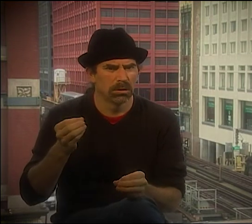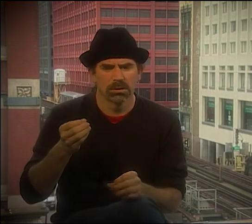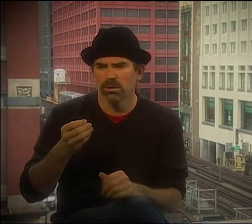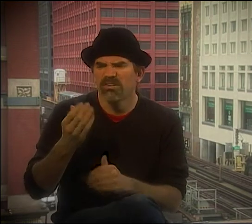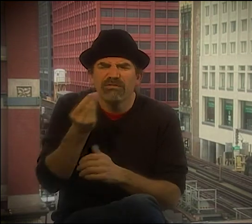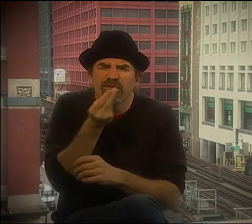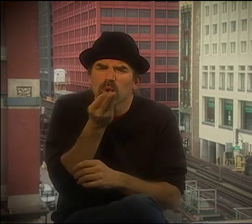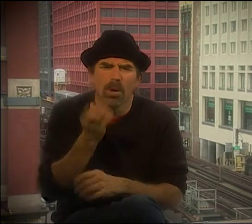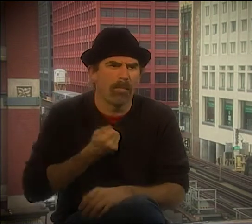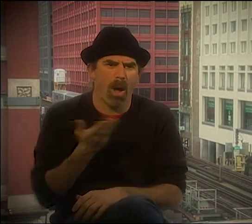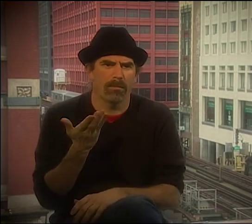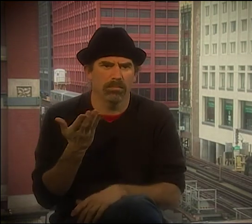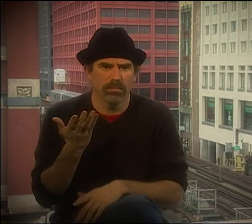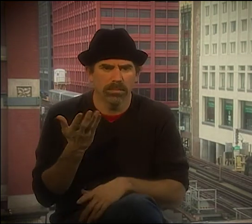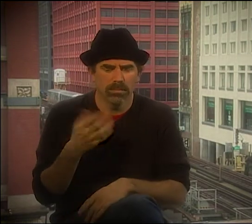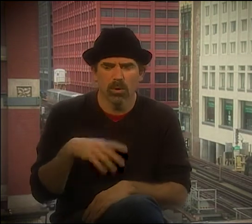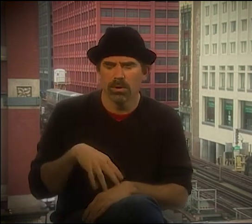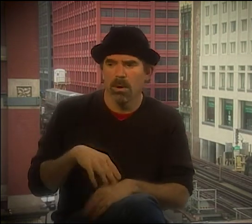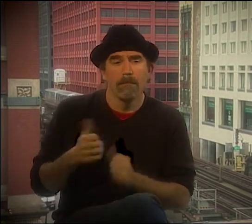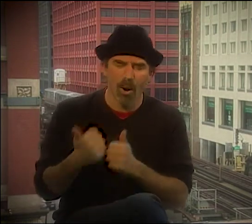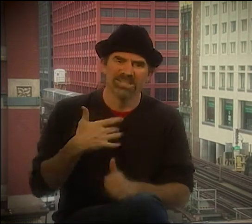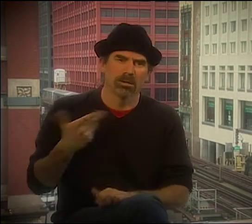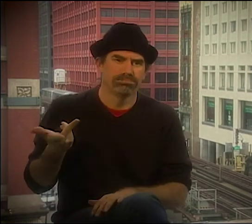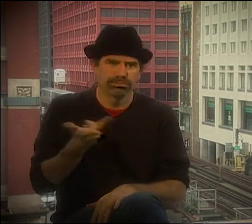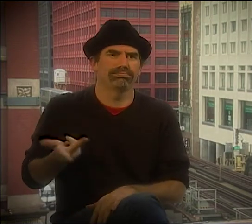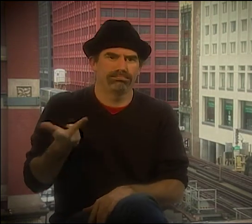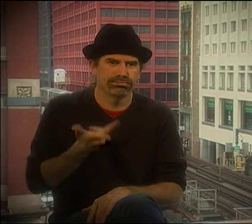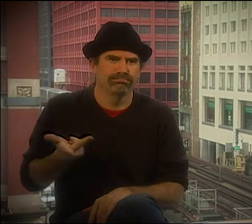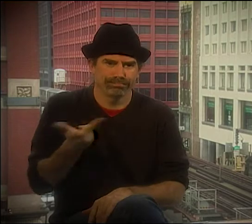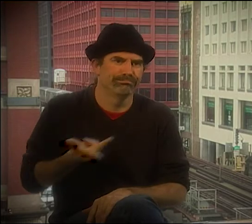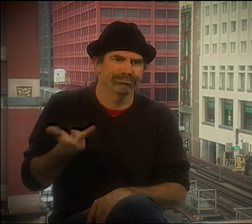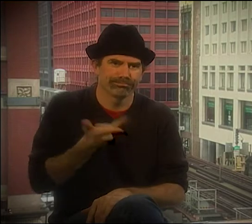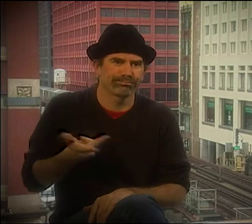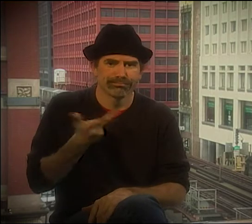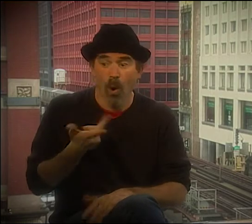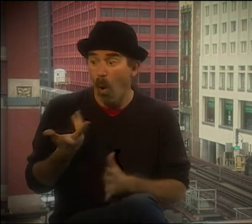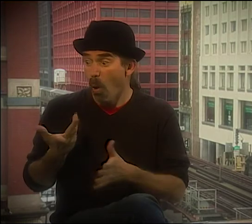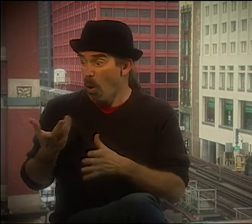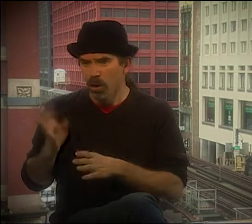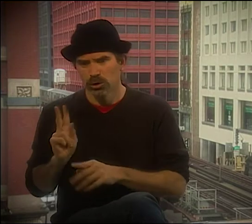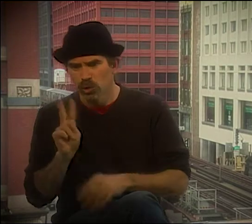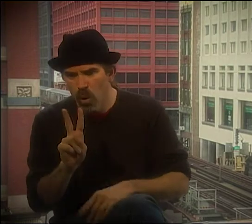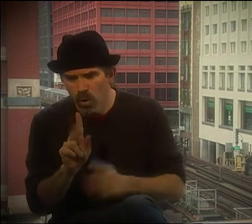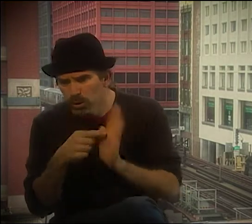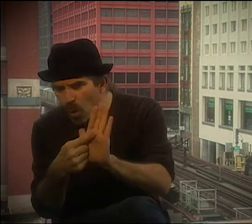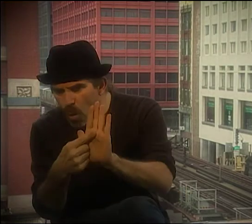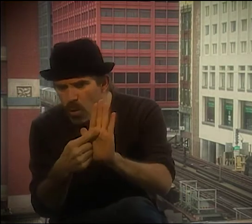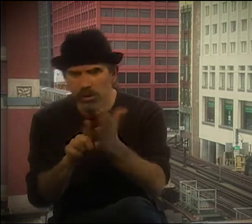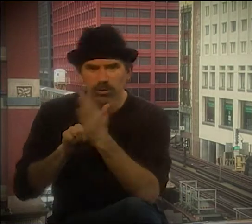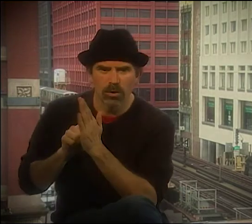AND DEBBIE WOULD, SO IT WAS SORT OF THIS 3-WAY SORT OF INTERSECTION. I MEAN, IT WAS GREAT!